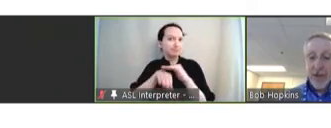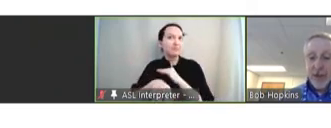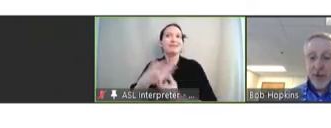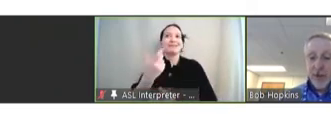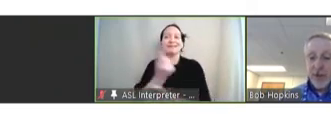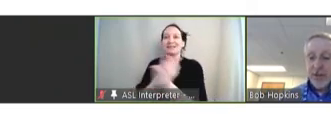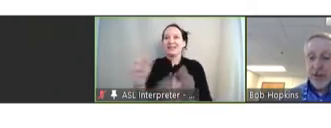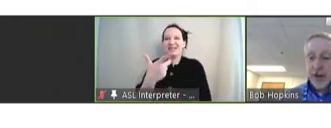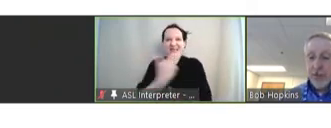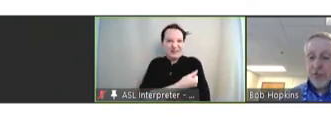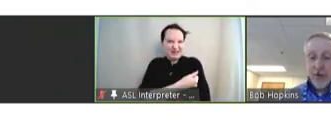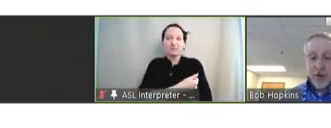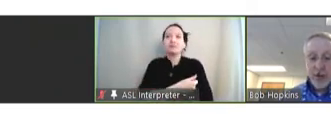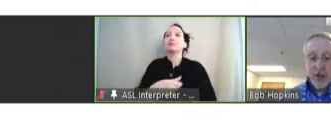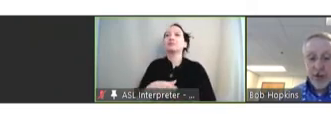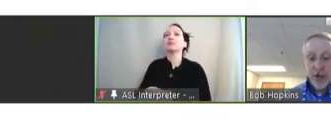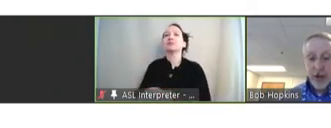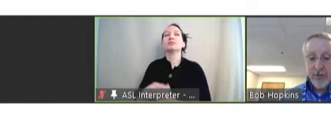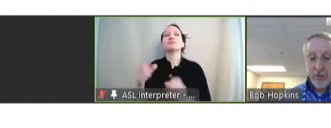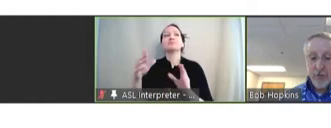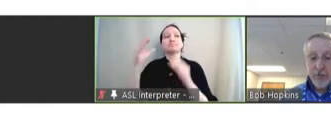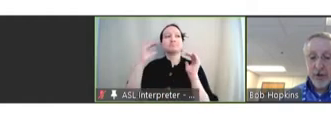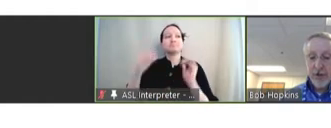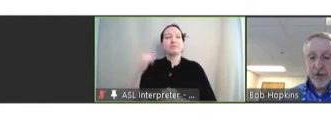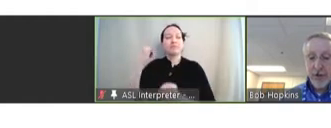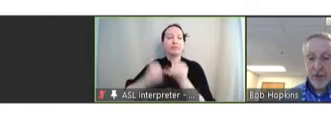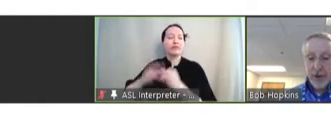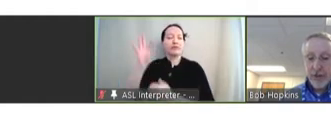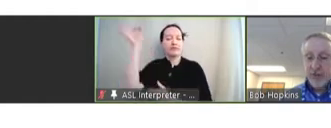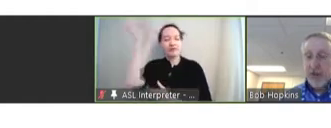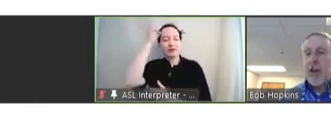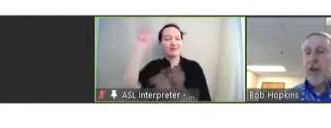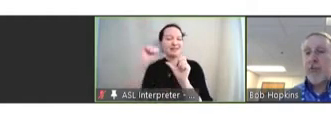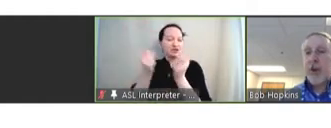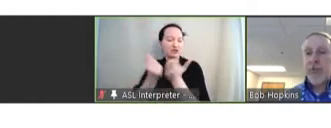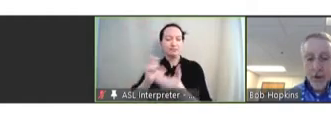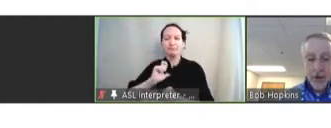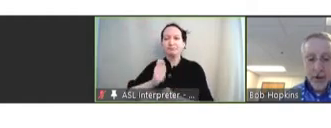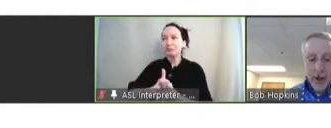Then we'll end the day with federal agency and liaison updates as well as public comment.